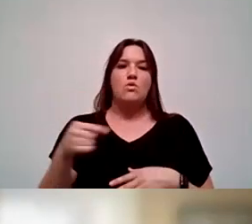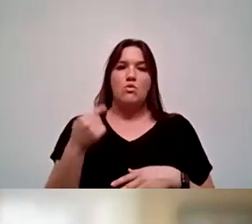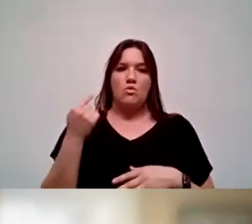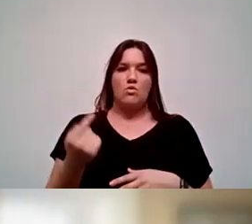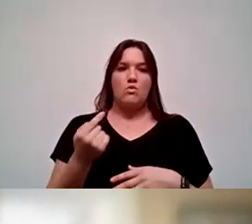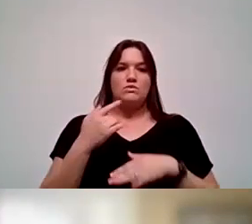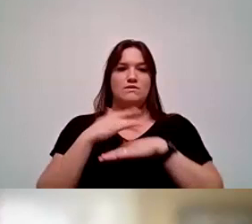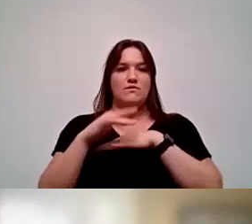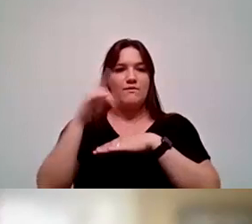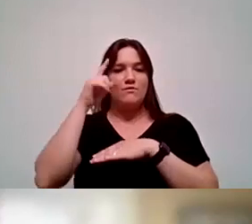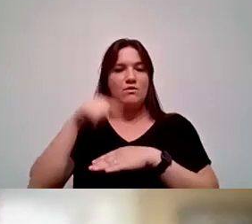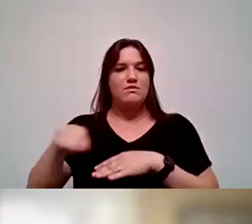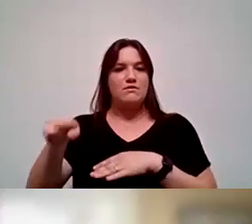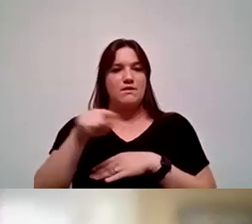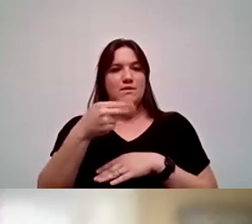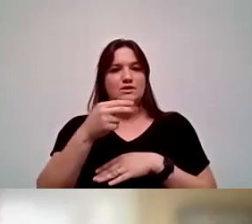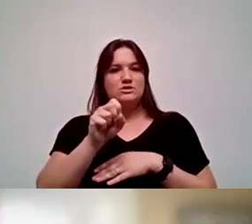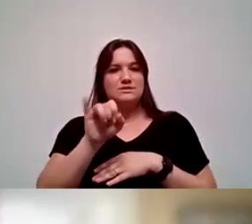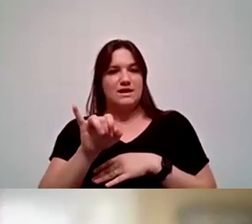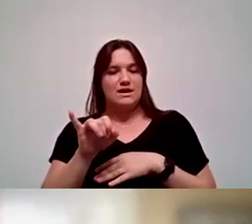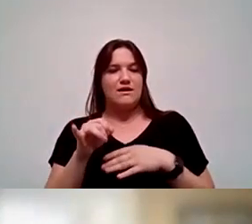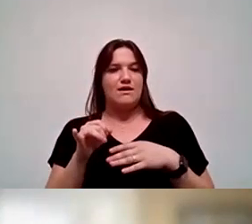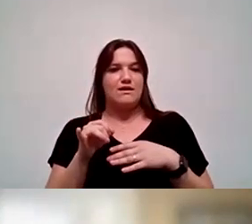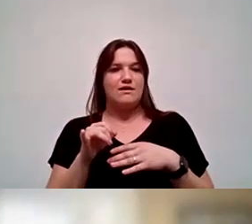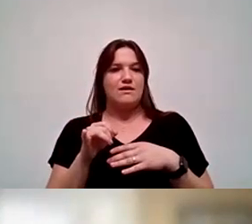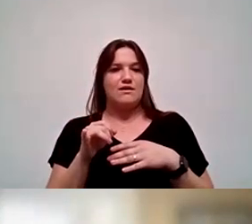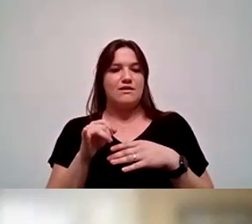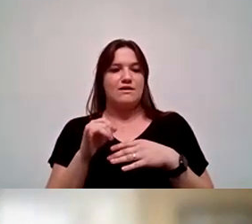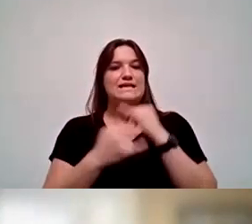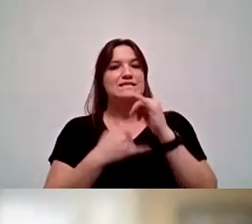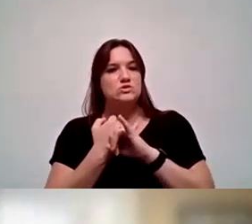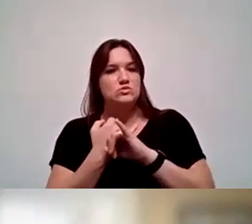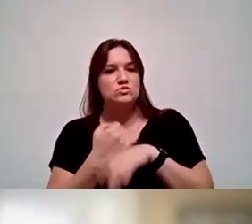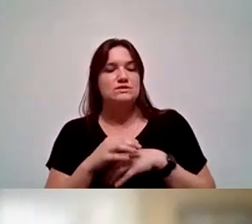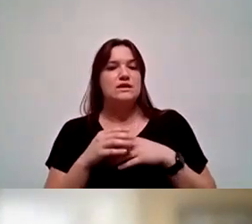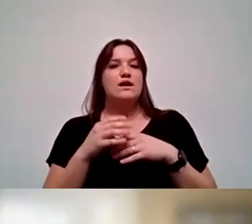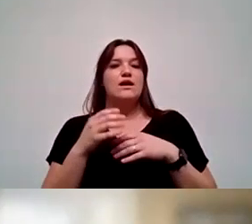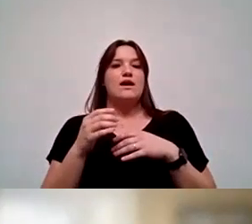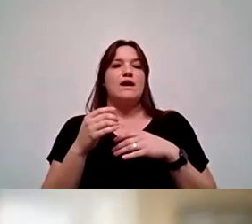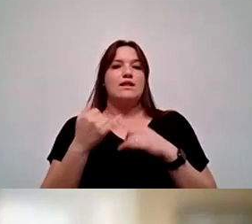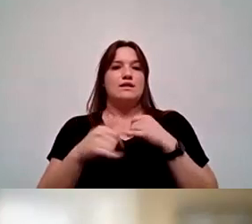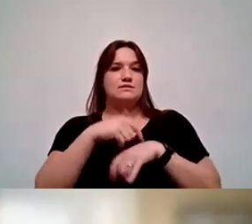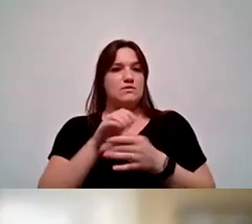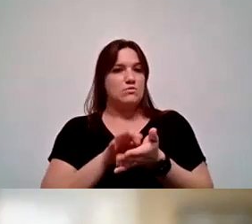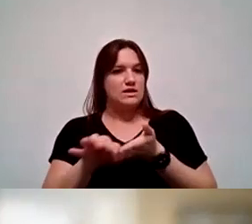eligible for HSI granting institutions, which at last count, across the nation